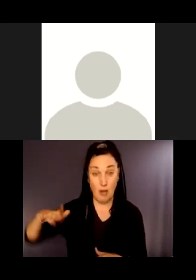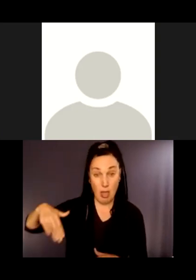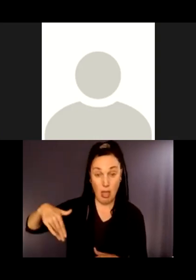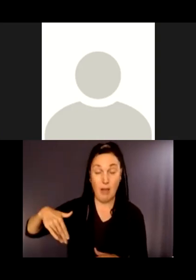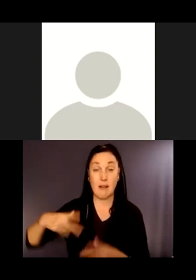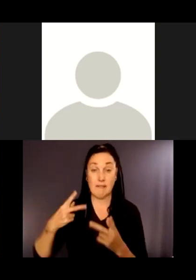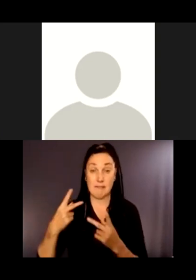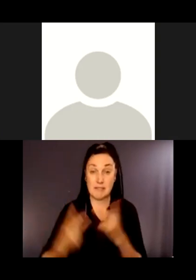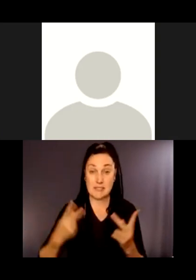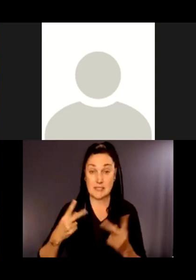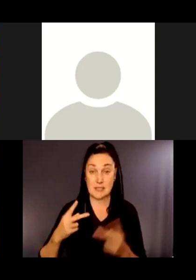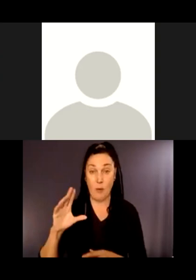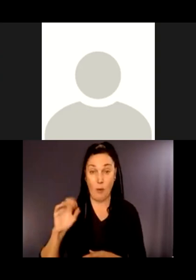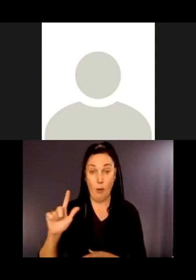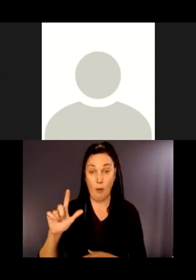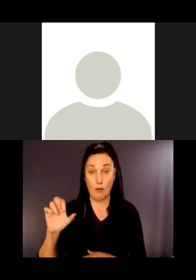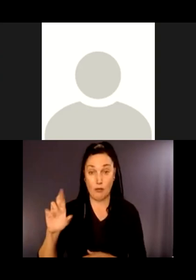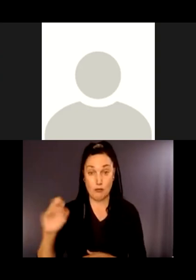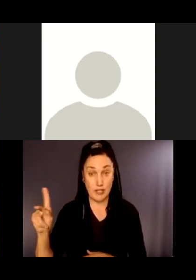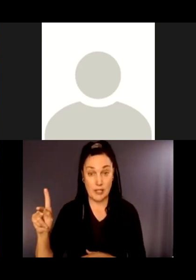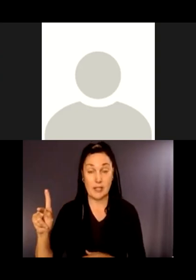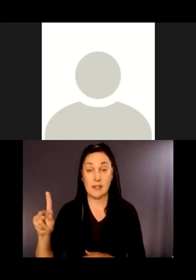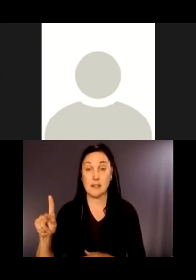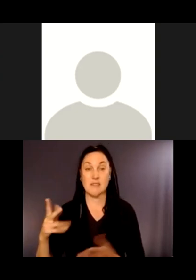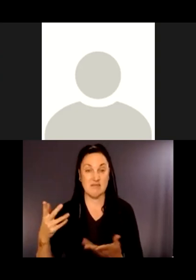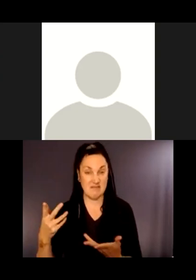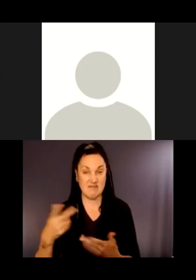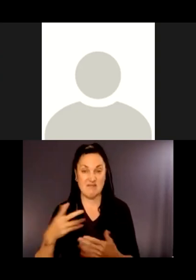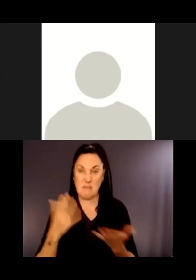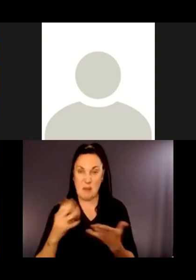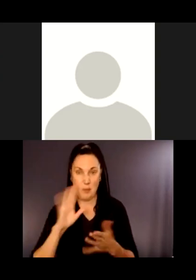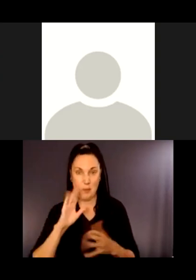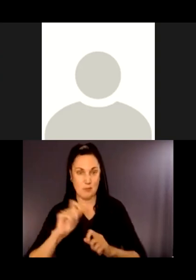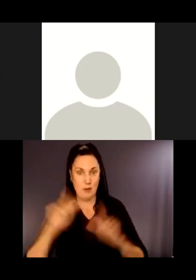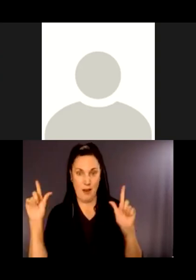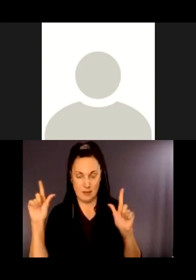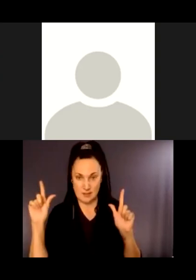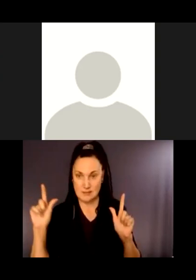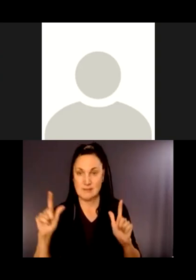surprised at how quickly the area transitions from cityscape to nature.